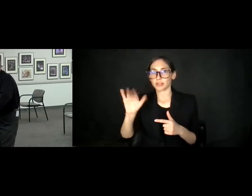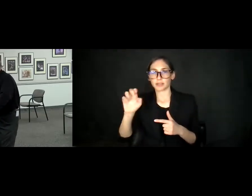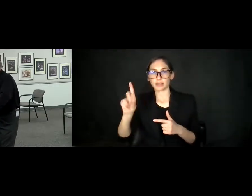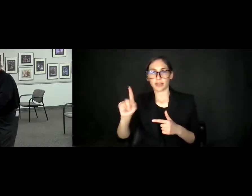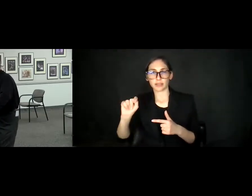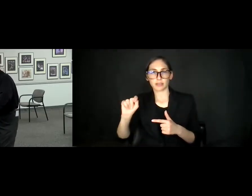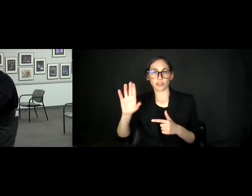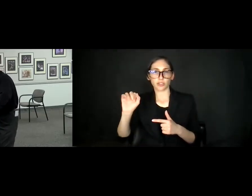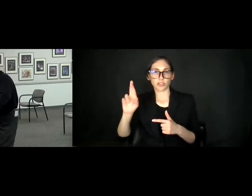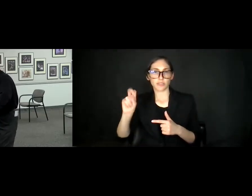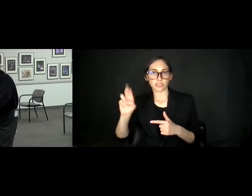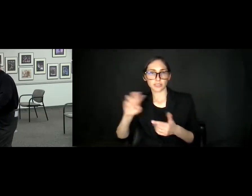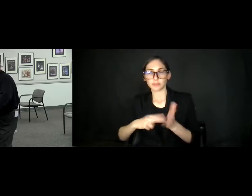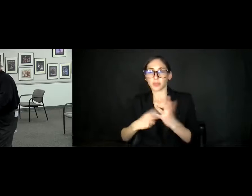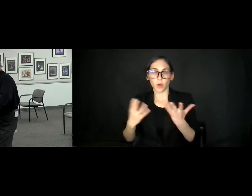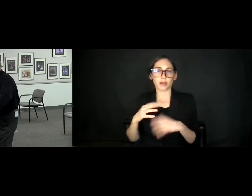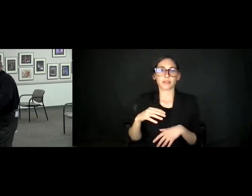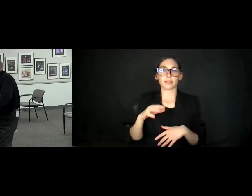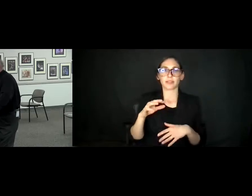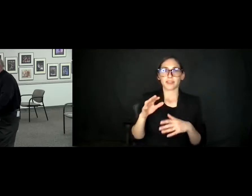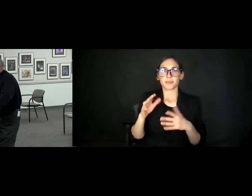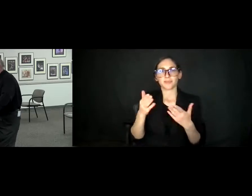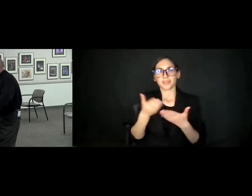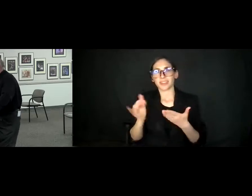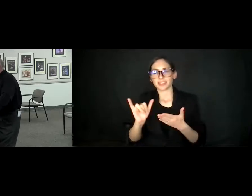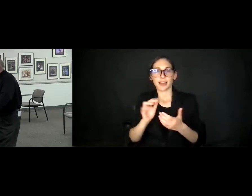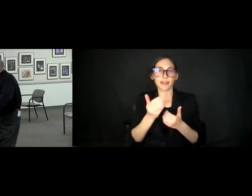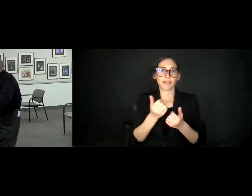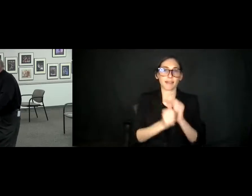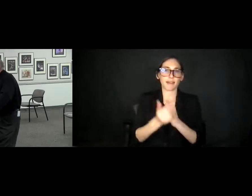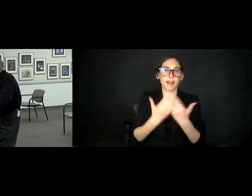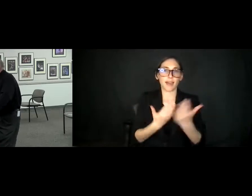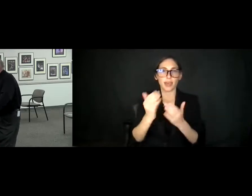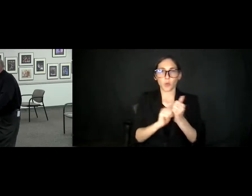my outhouses and my handwash stations which have increased. But or if it's um,